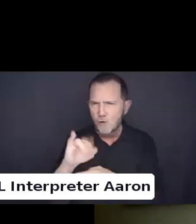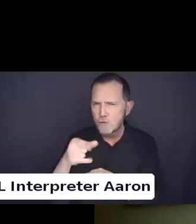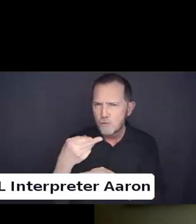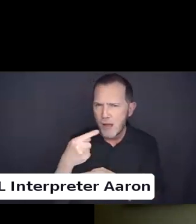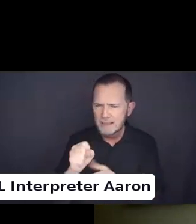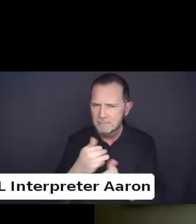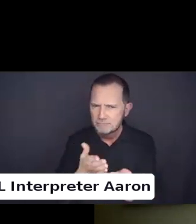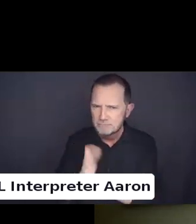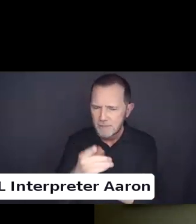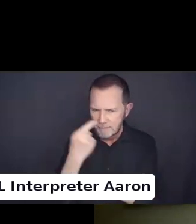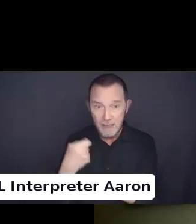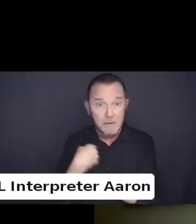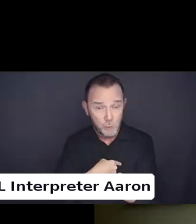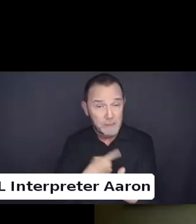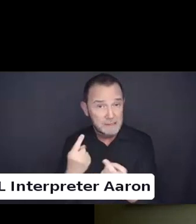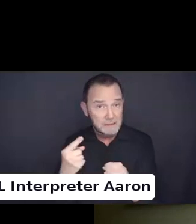And rights are really important.